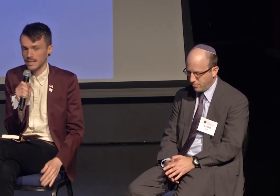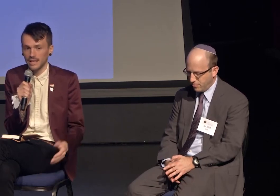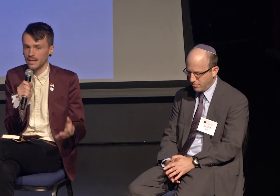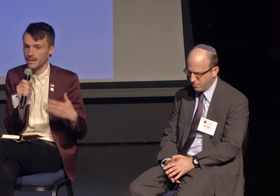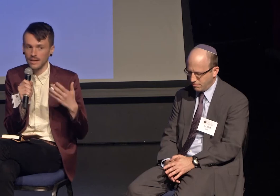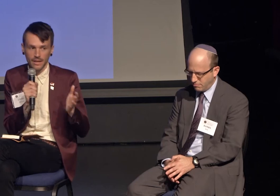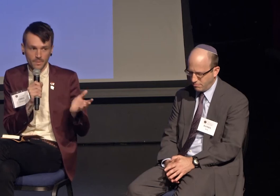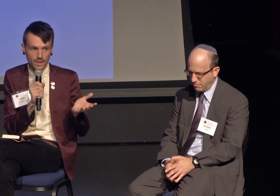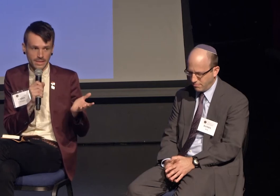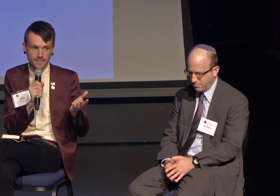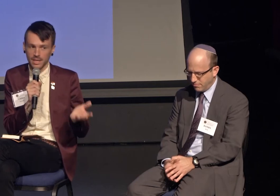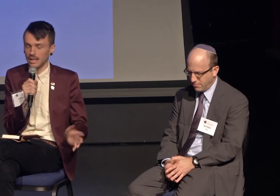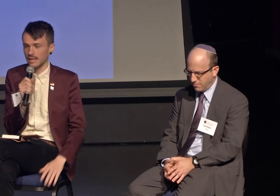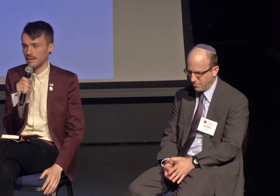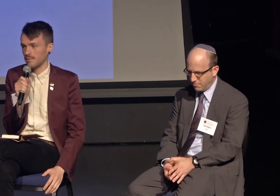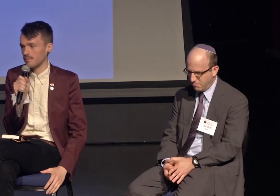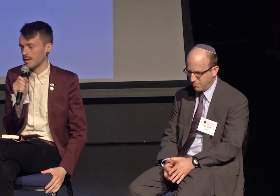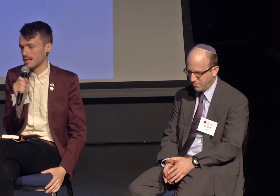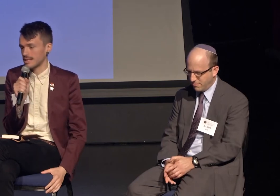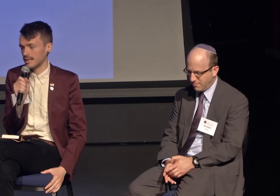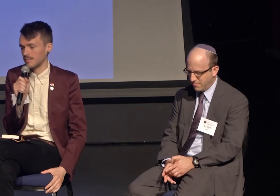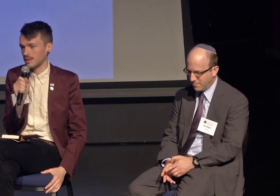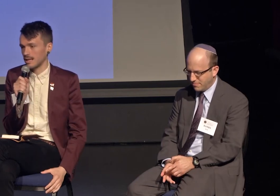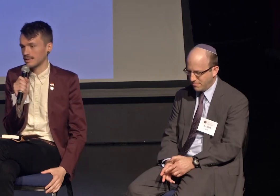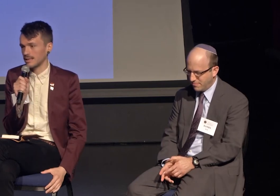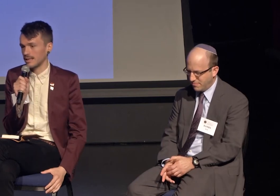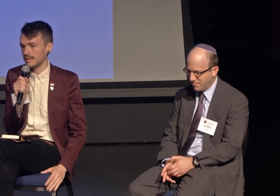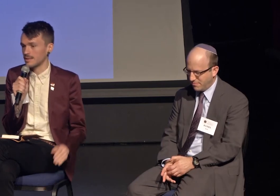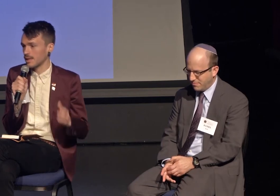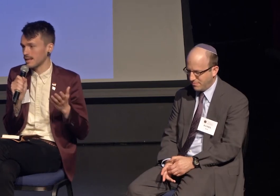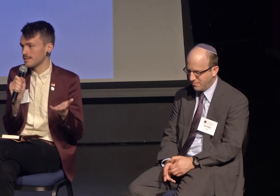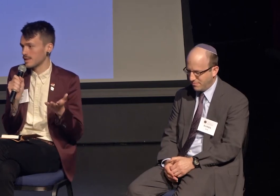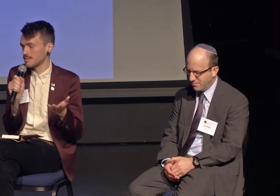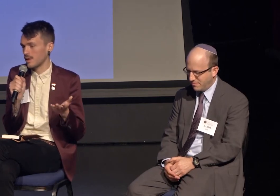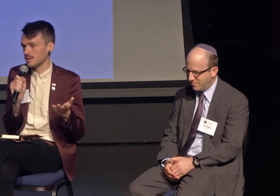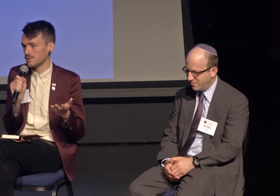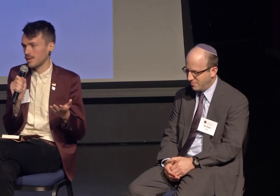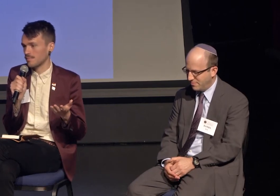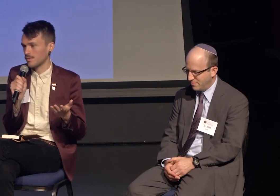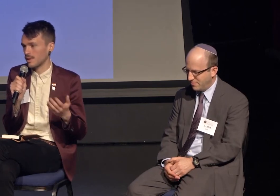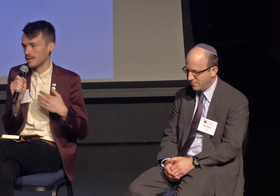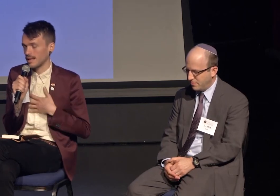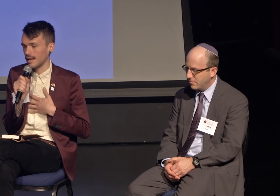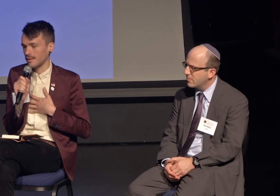He was excited about the idea. Because of this partnership between an atheist